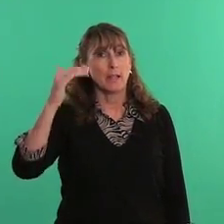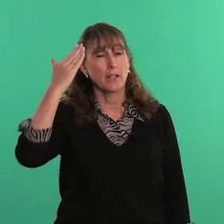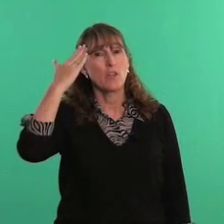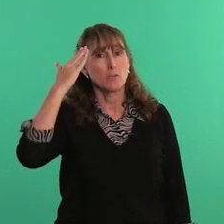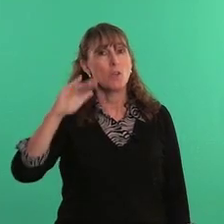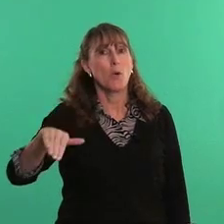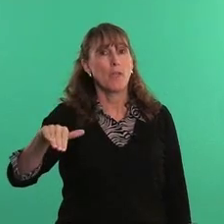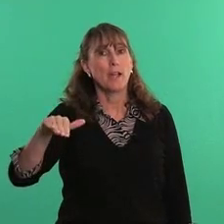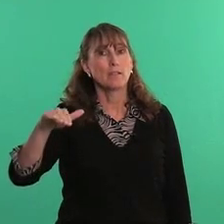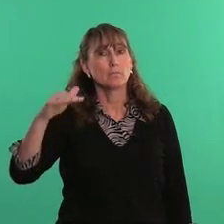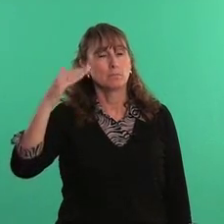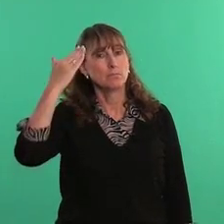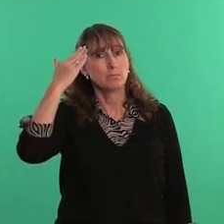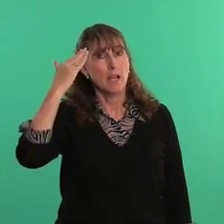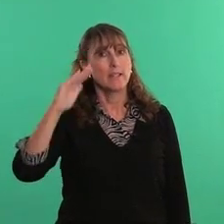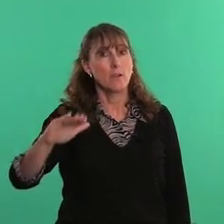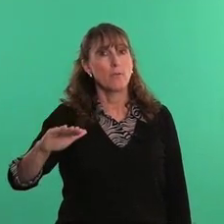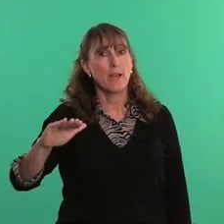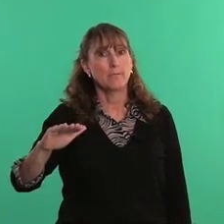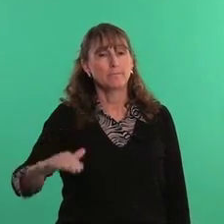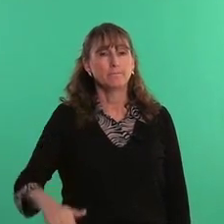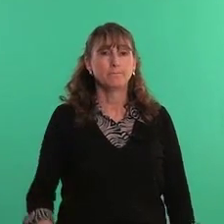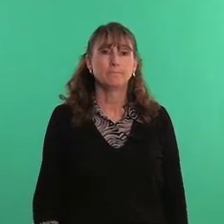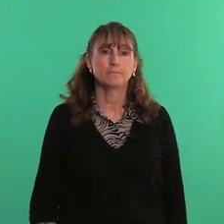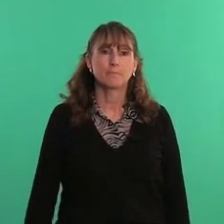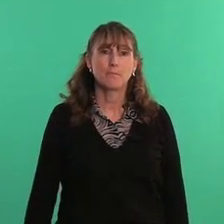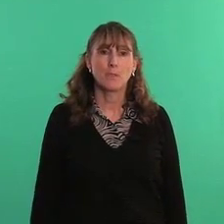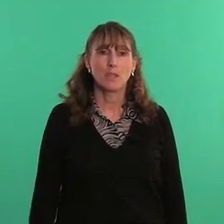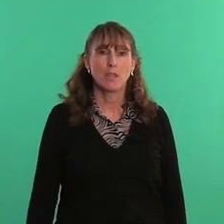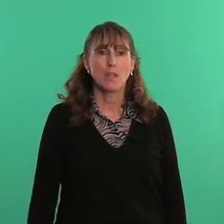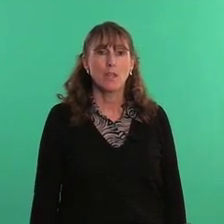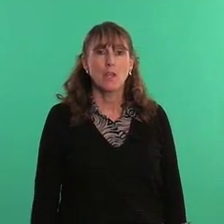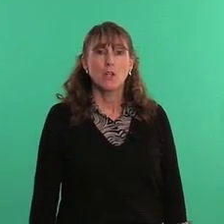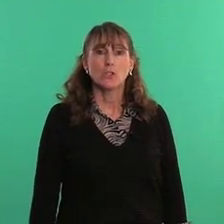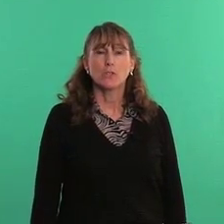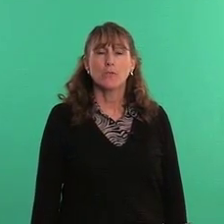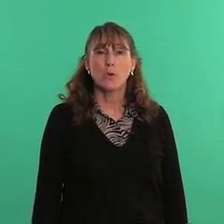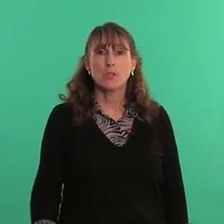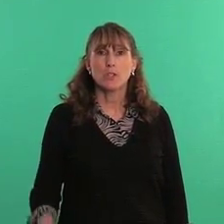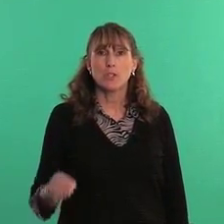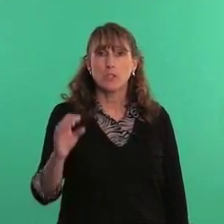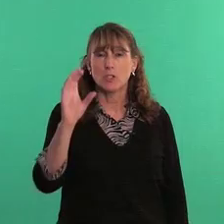like, know that. I know that. look for, search